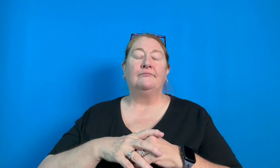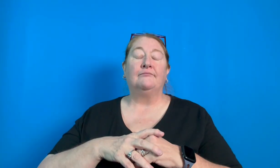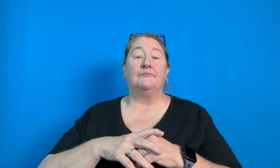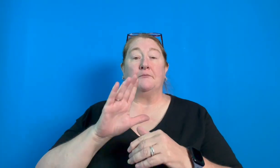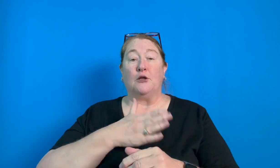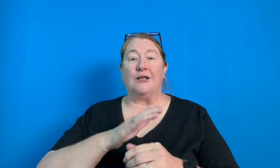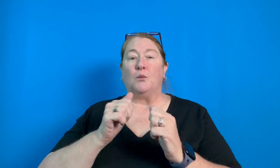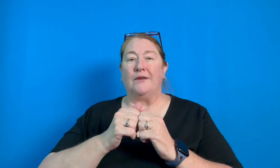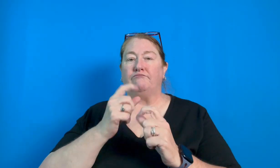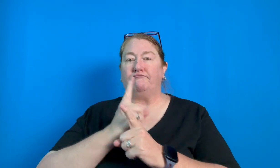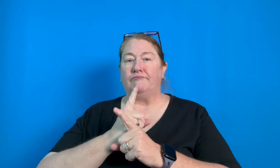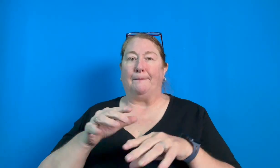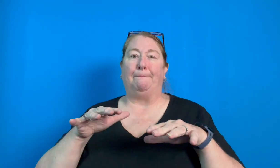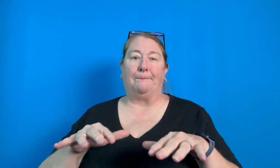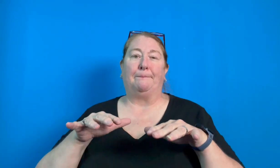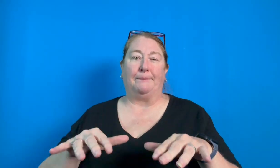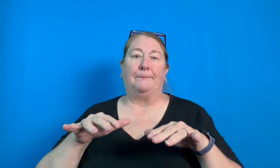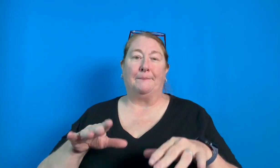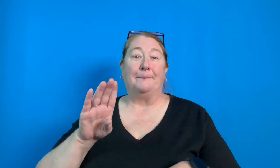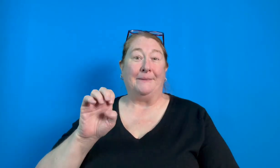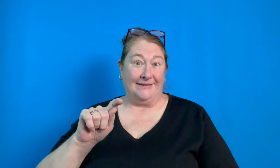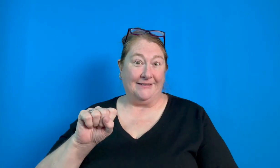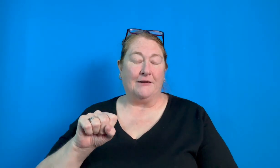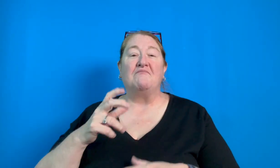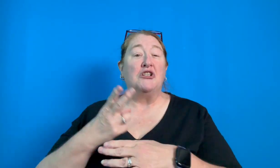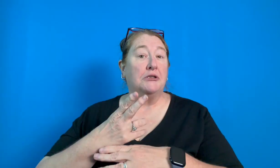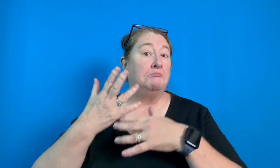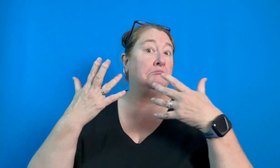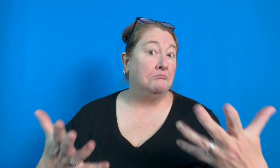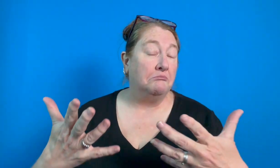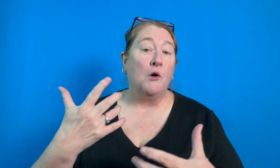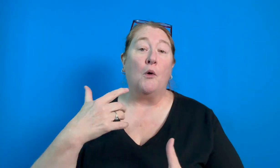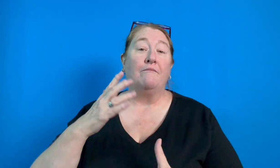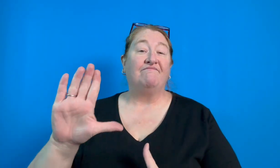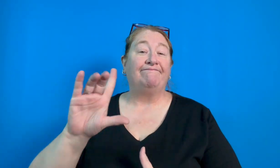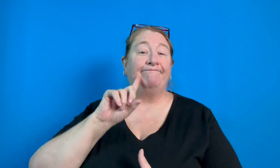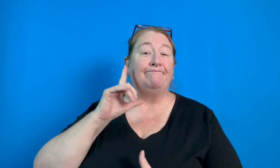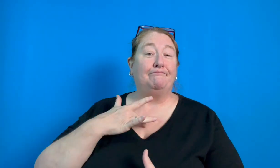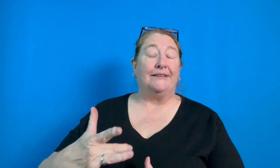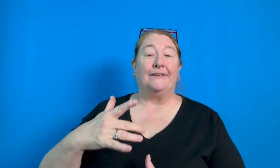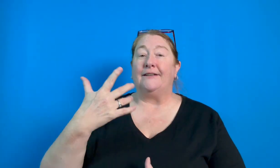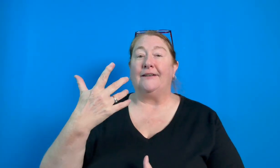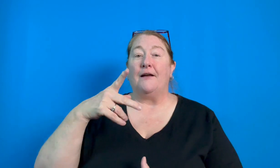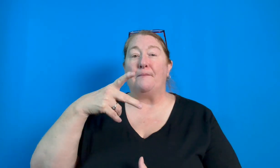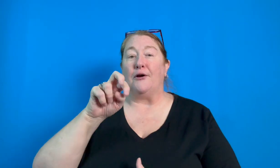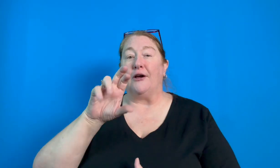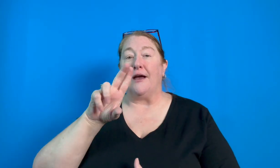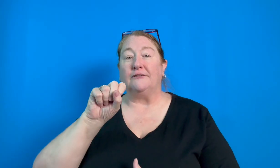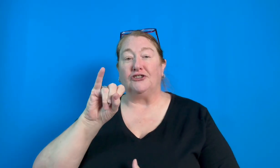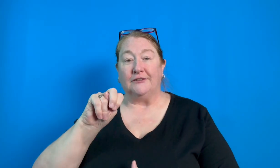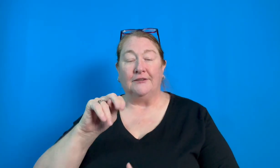Music using the right beats such as using the Deaf way of percussion songs,